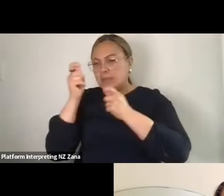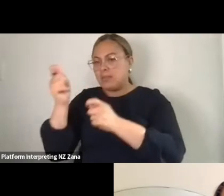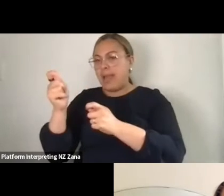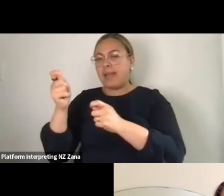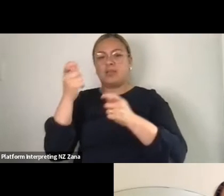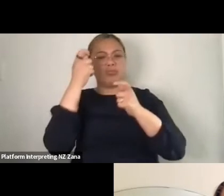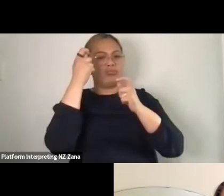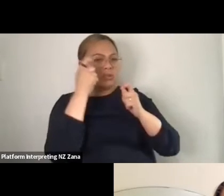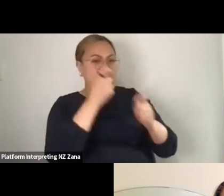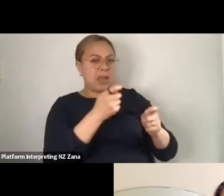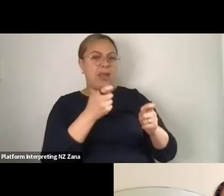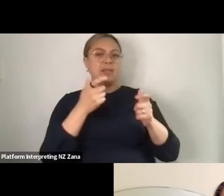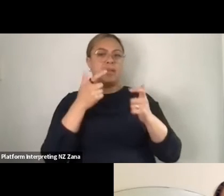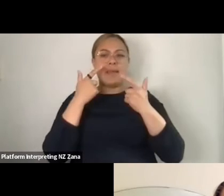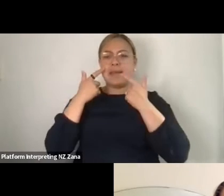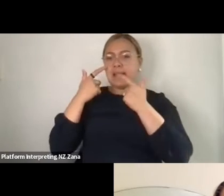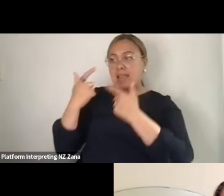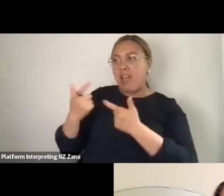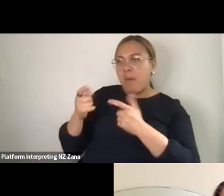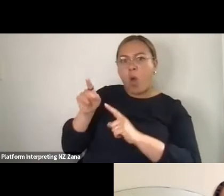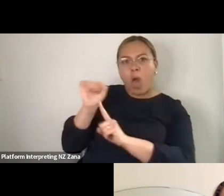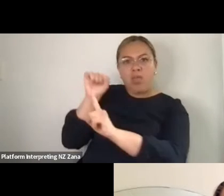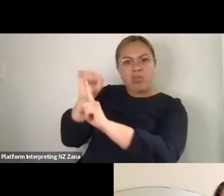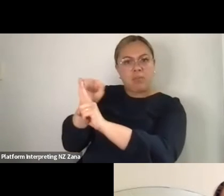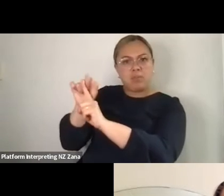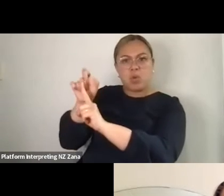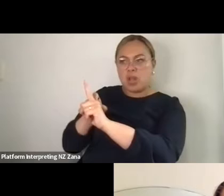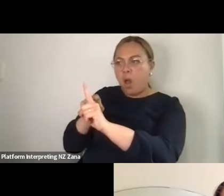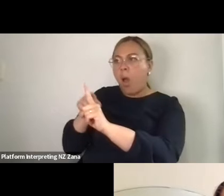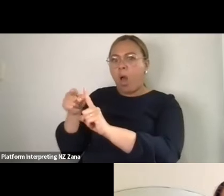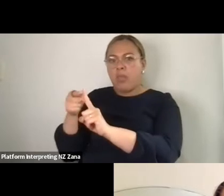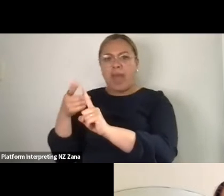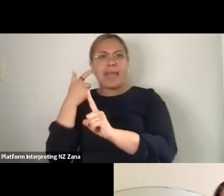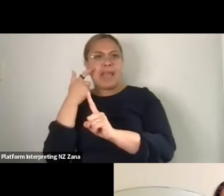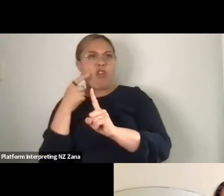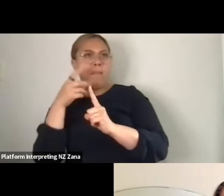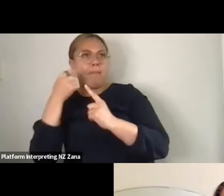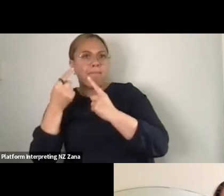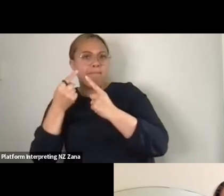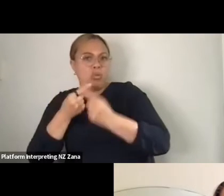about what they care about, even if it's very diff- even if it's very removed from your own